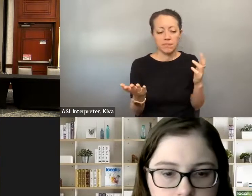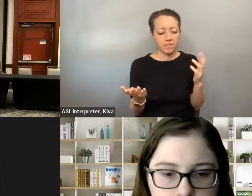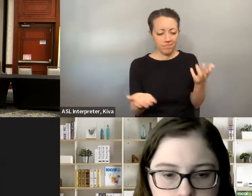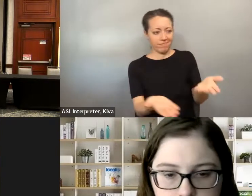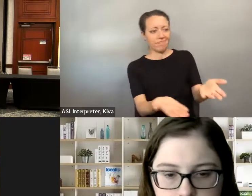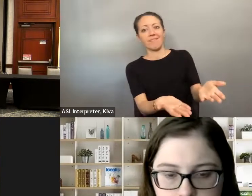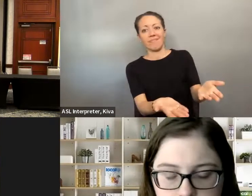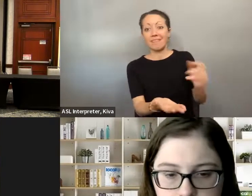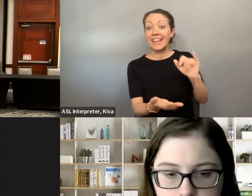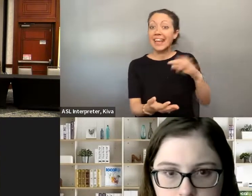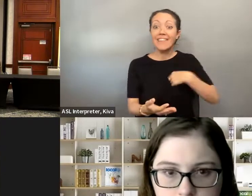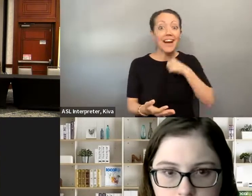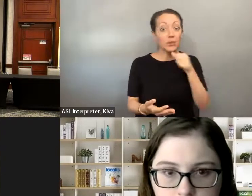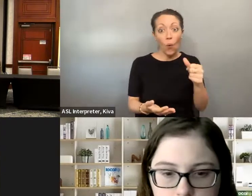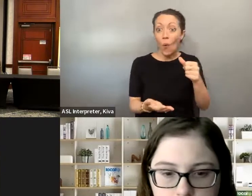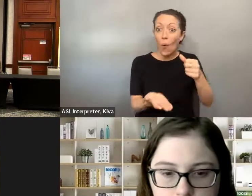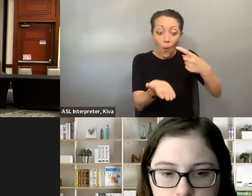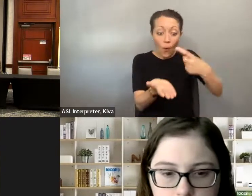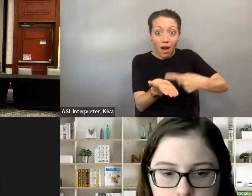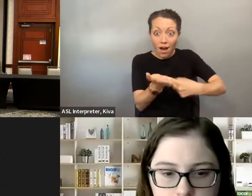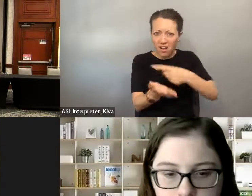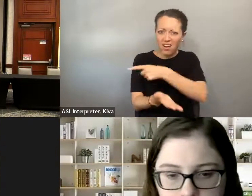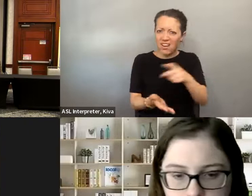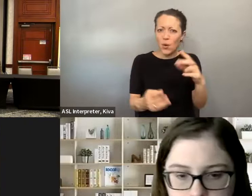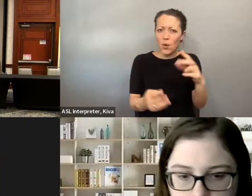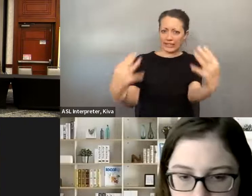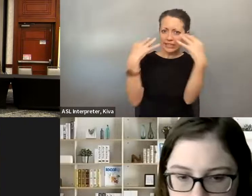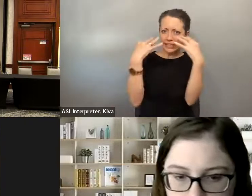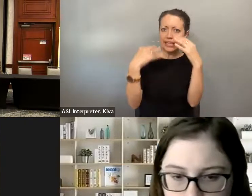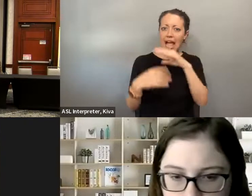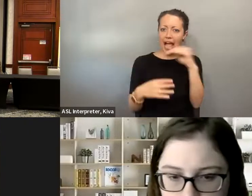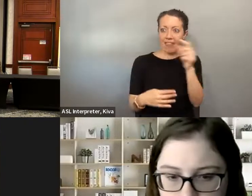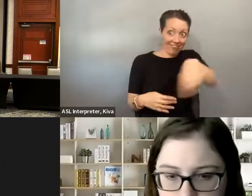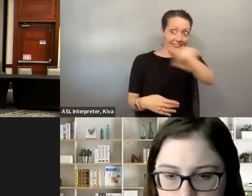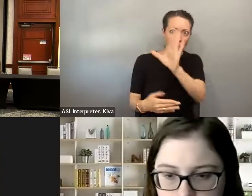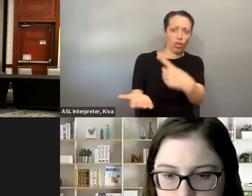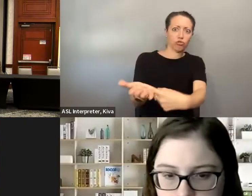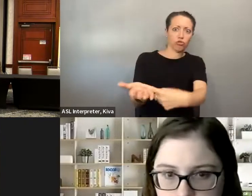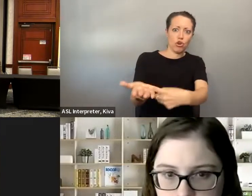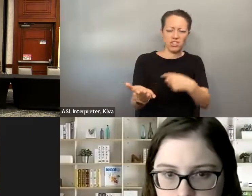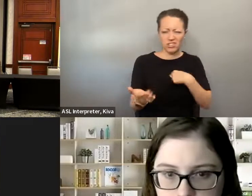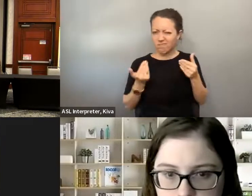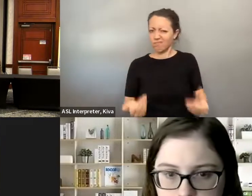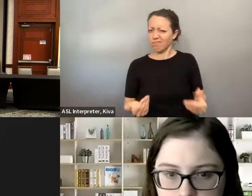disability everywhere we go. I think it's important to just bring it out and talk about it and basically, there's the We go. I think that it's important to just bring it out and talk about it, And basically there's the elephant in the room, talk that everybody's gonna see, it's obvious. elephant in the room, talk about it. Everybody is going